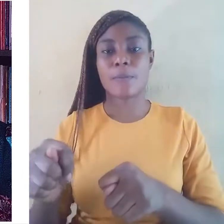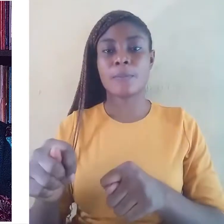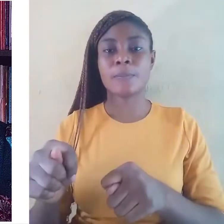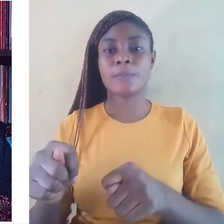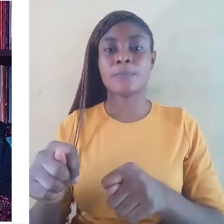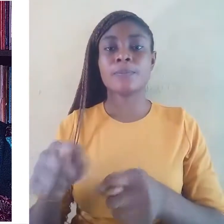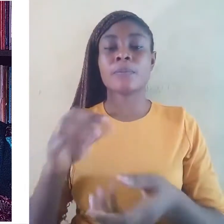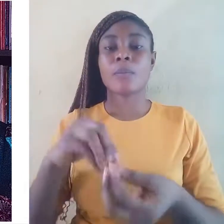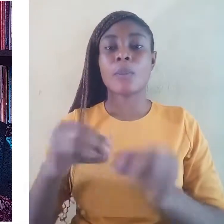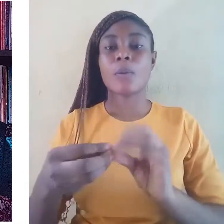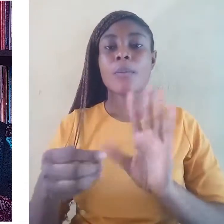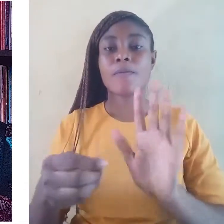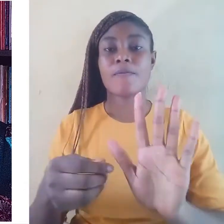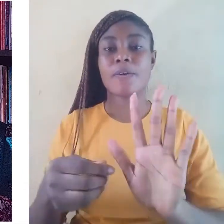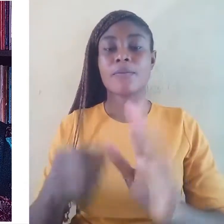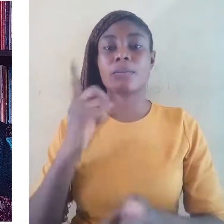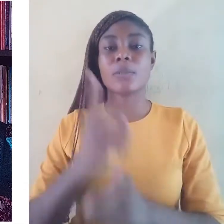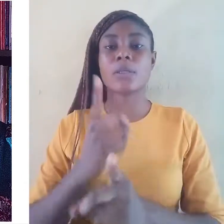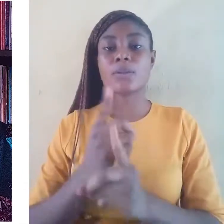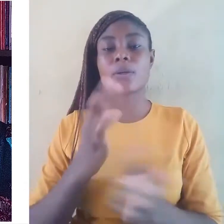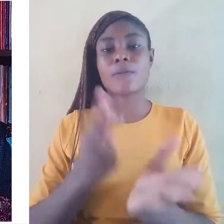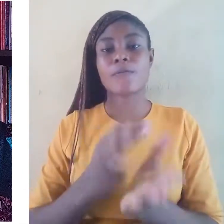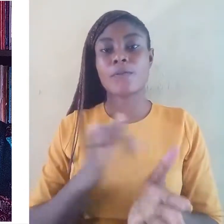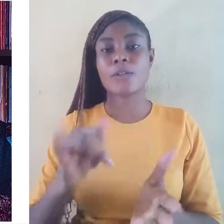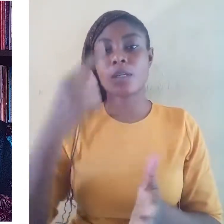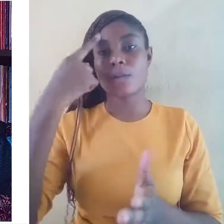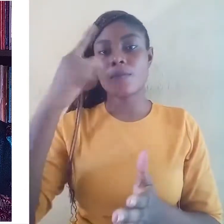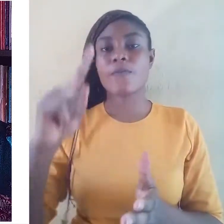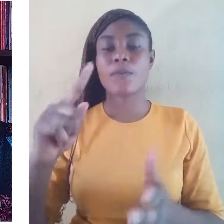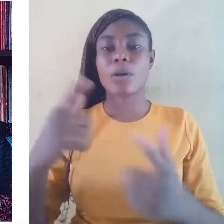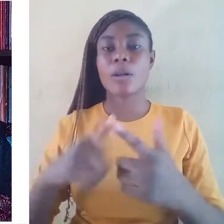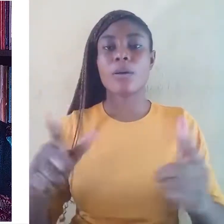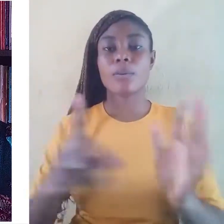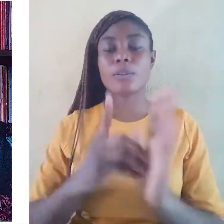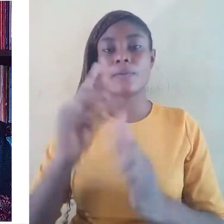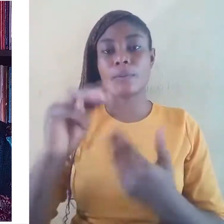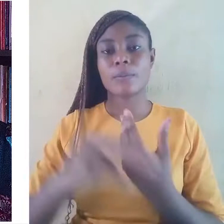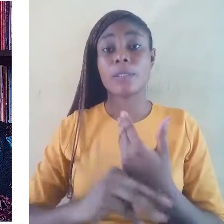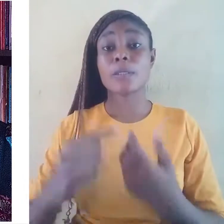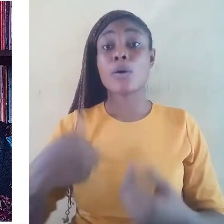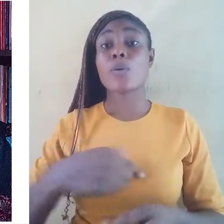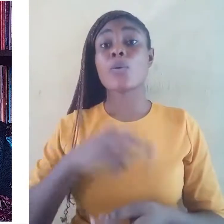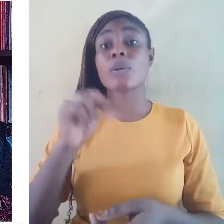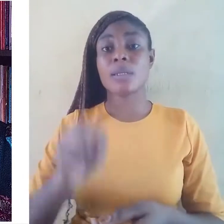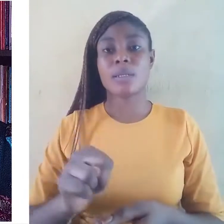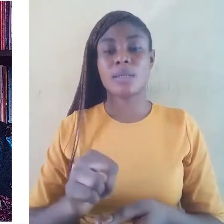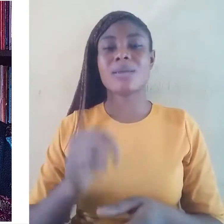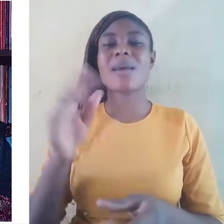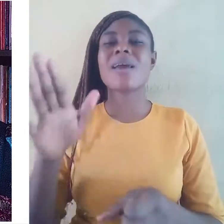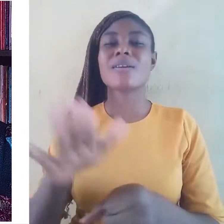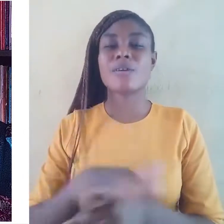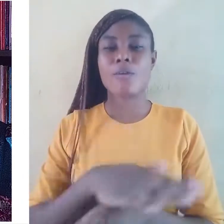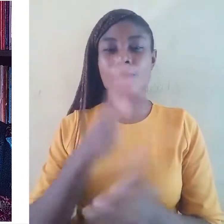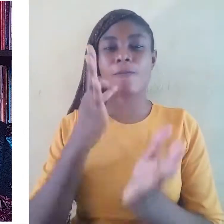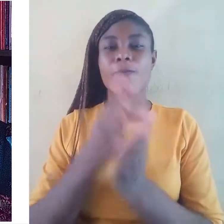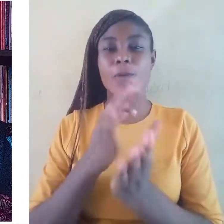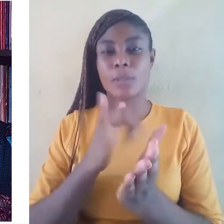Adequate funding and support for language development We need adequate funding for the development of these languages.